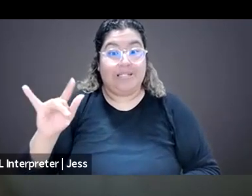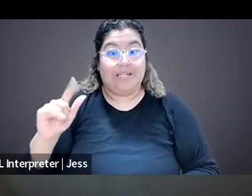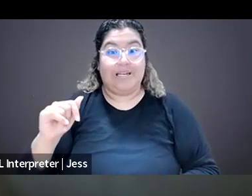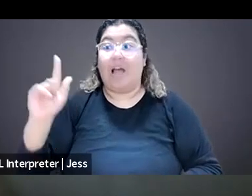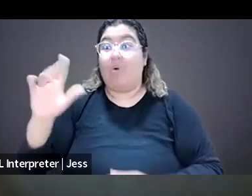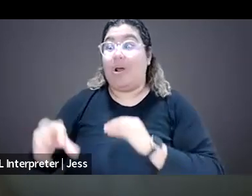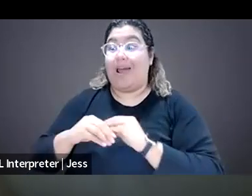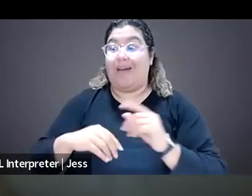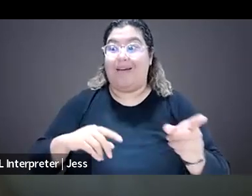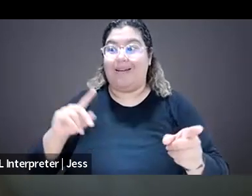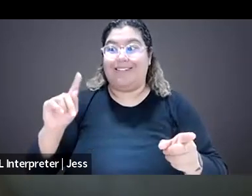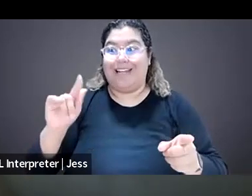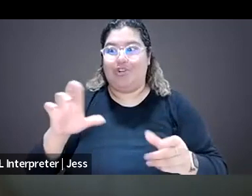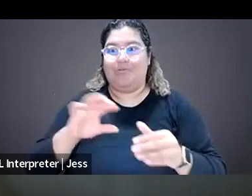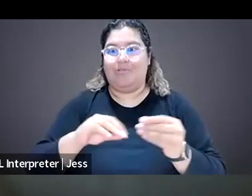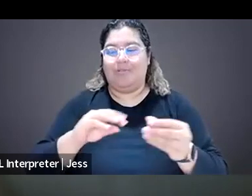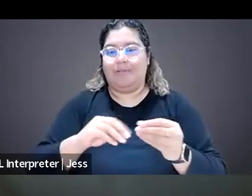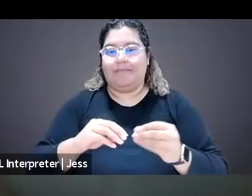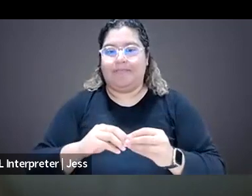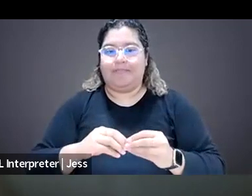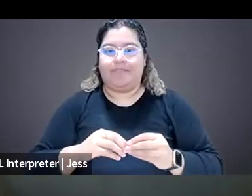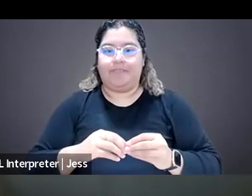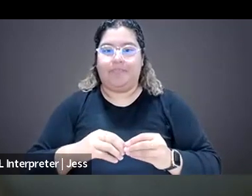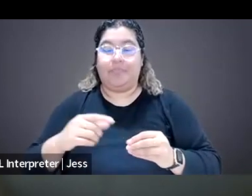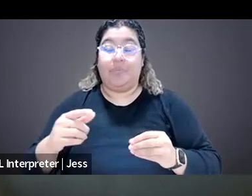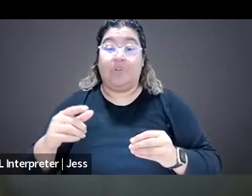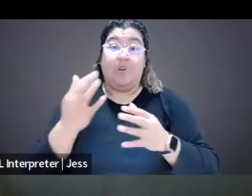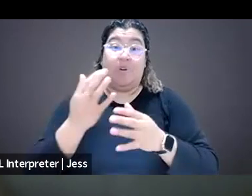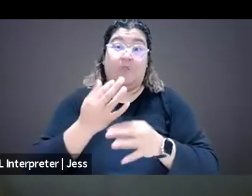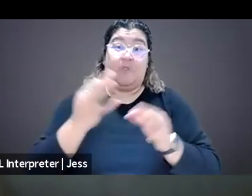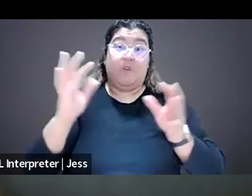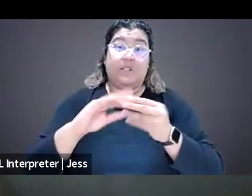about the future of free speech and First Amendment issues.